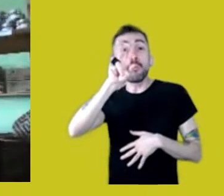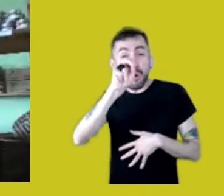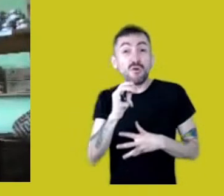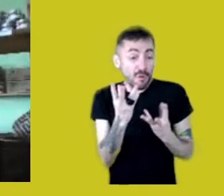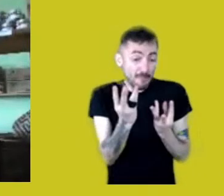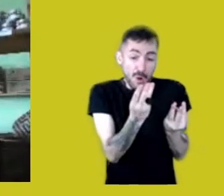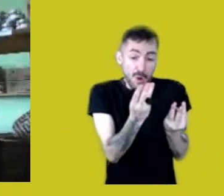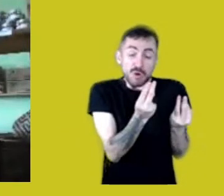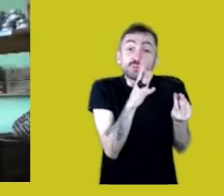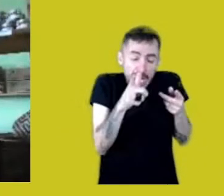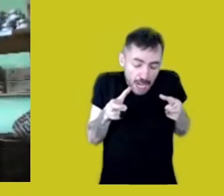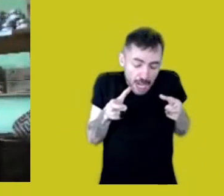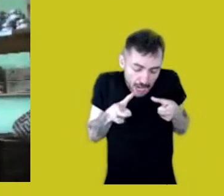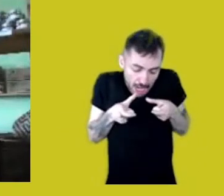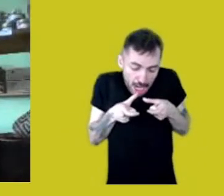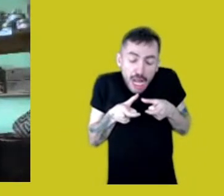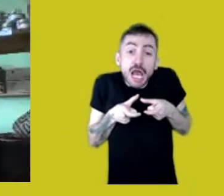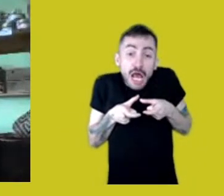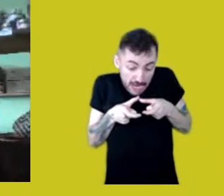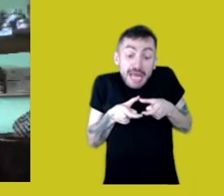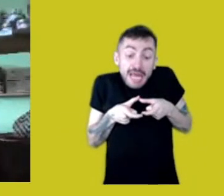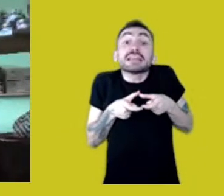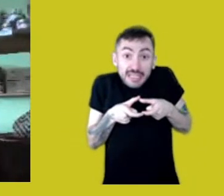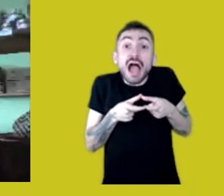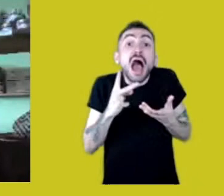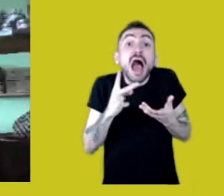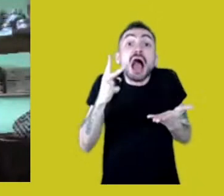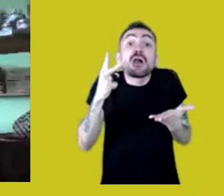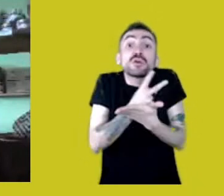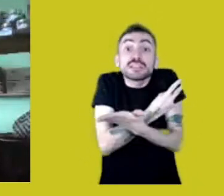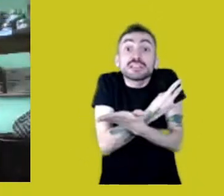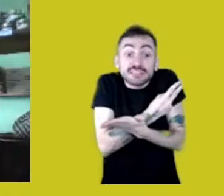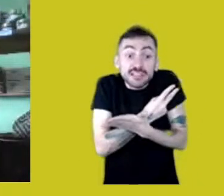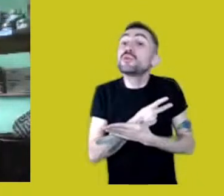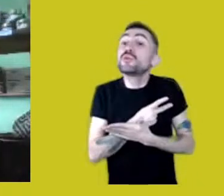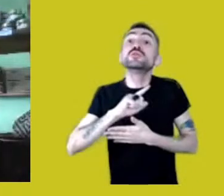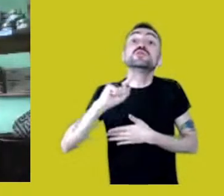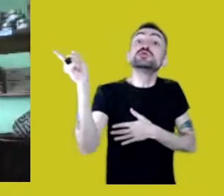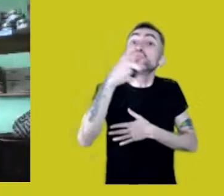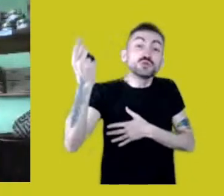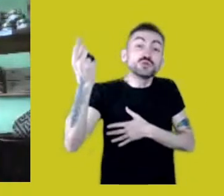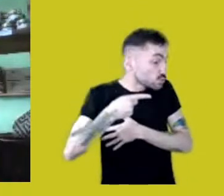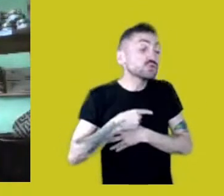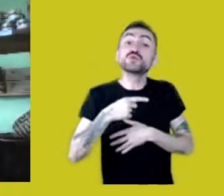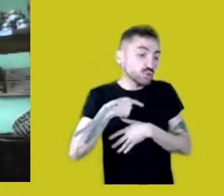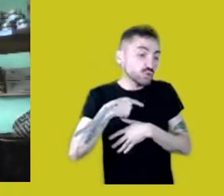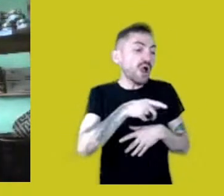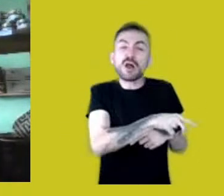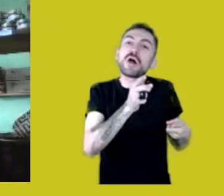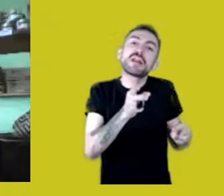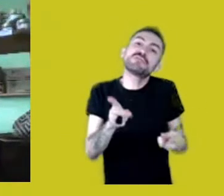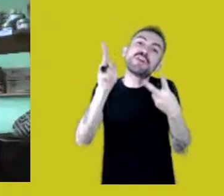lands that have been leased, outsourced to produce soy